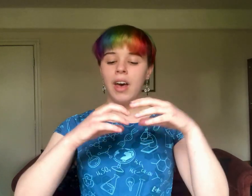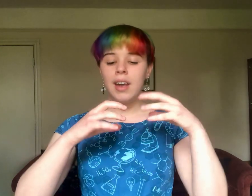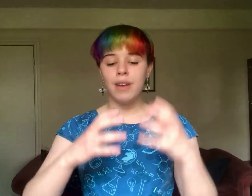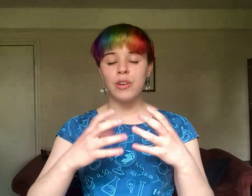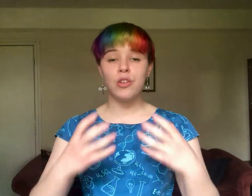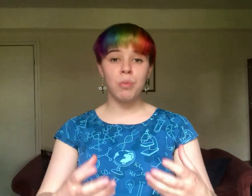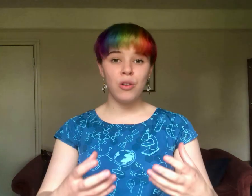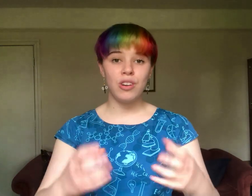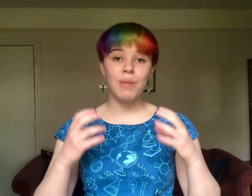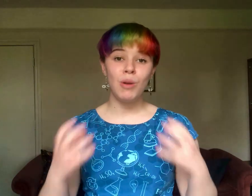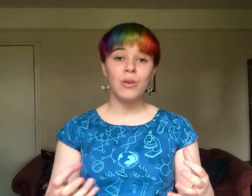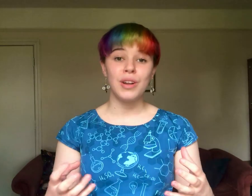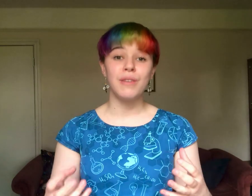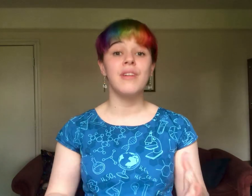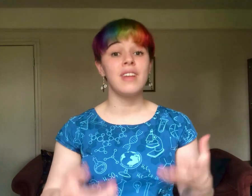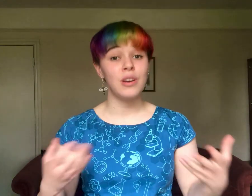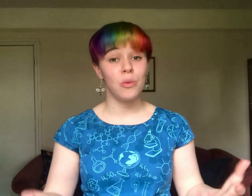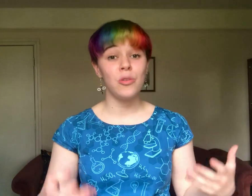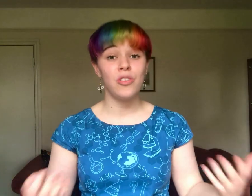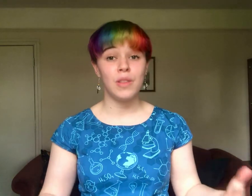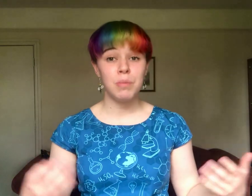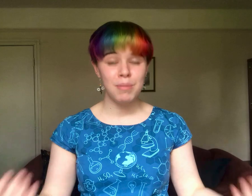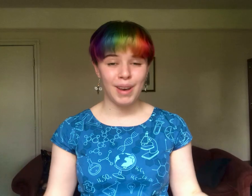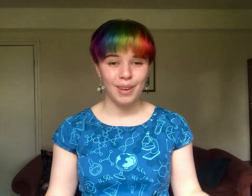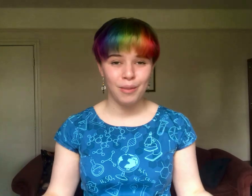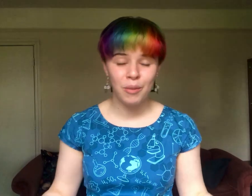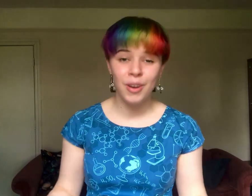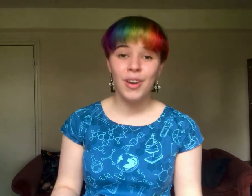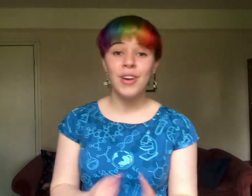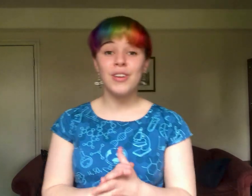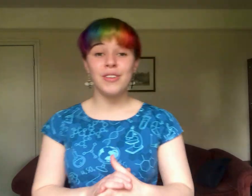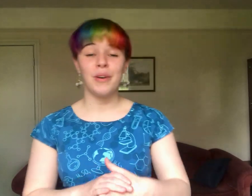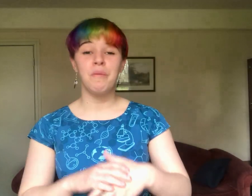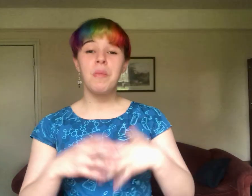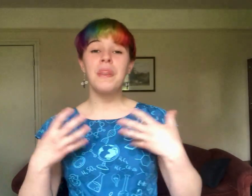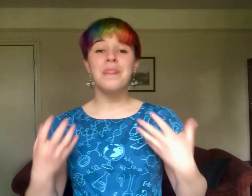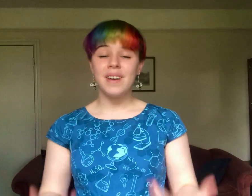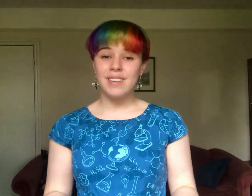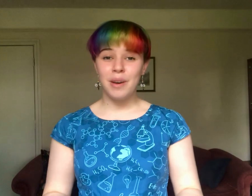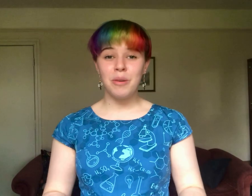and have an exposure time long enough that I can also see the beam halo. So that is how I'm going